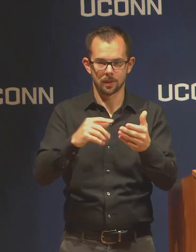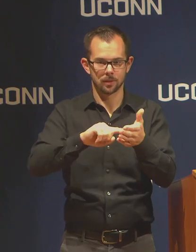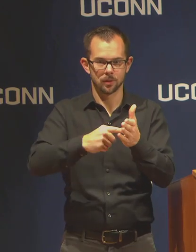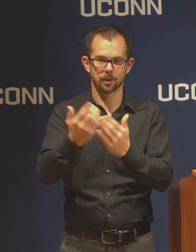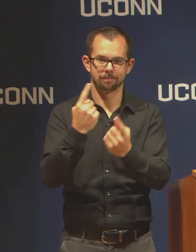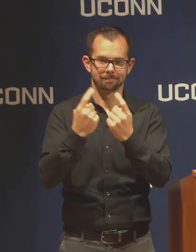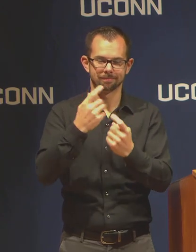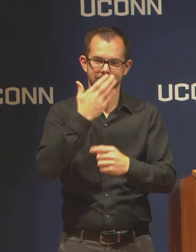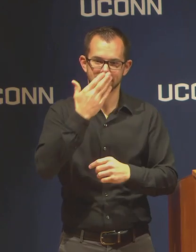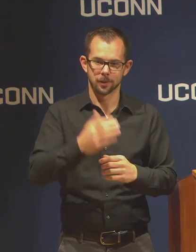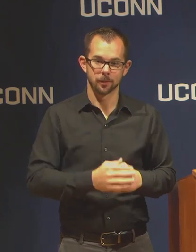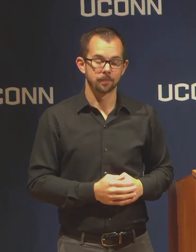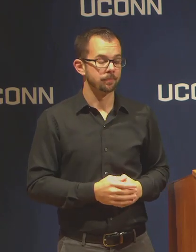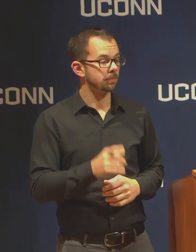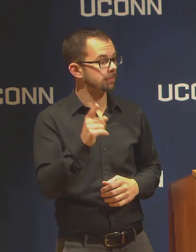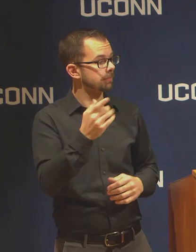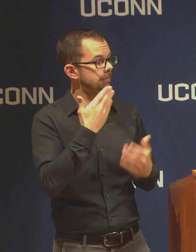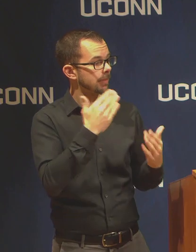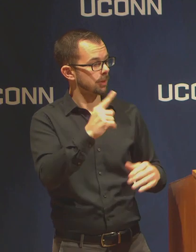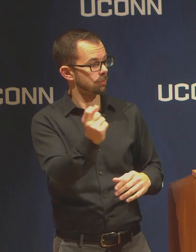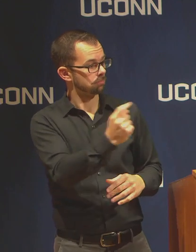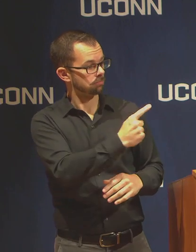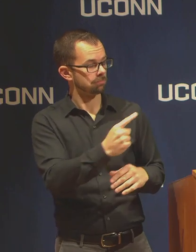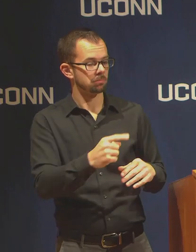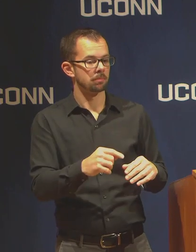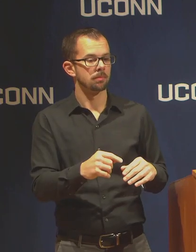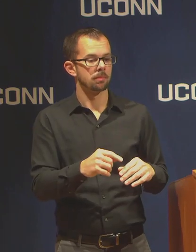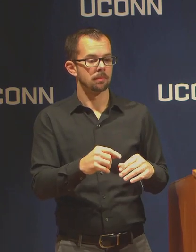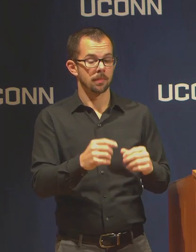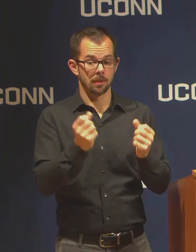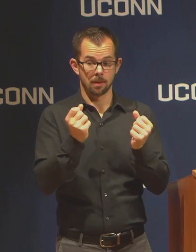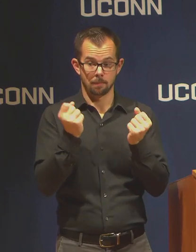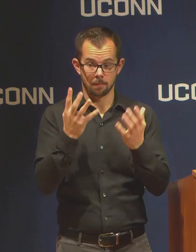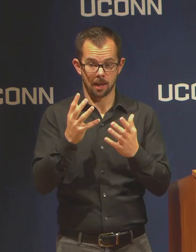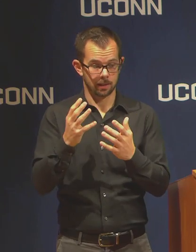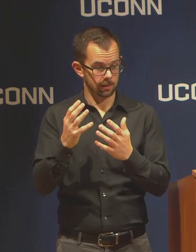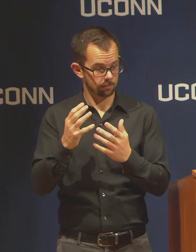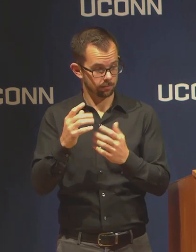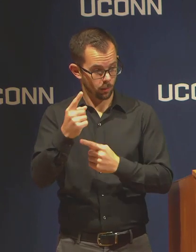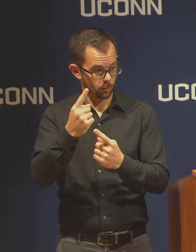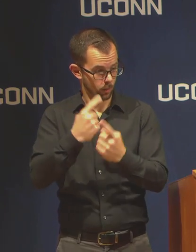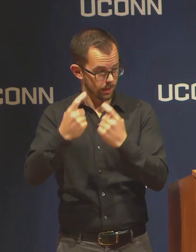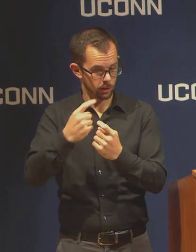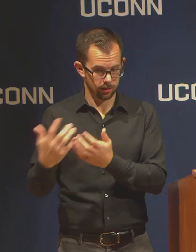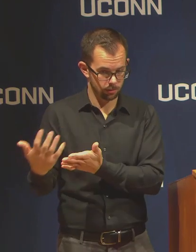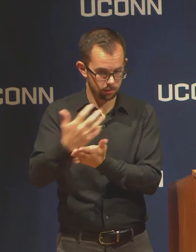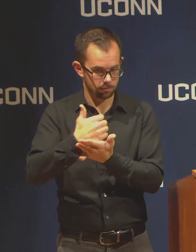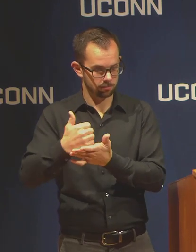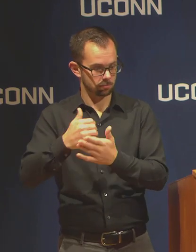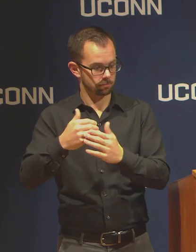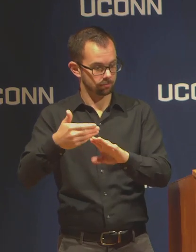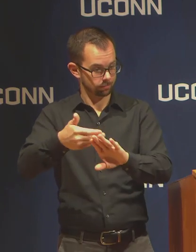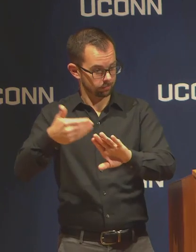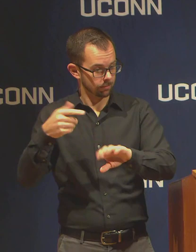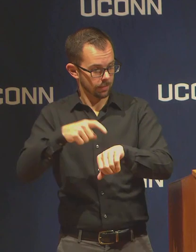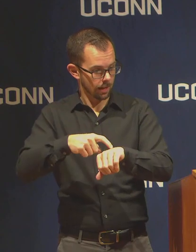The largest number of questions we've received in advance are about finance